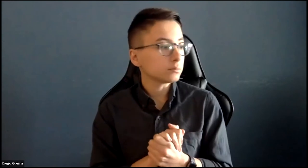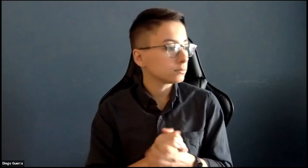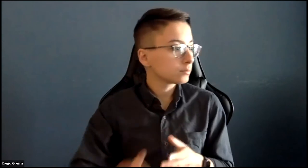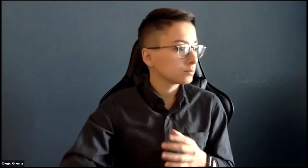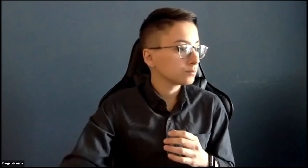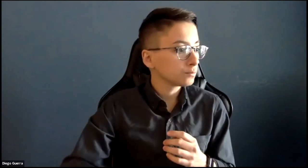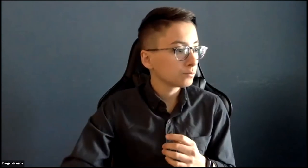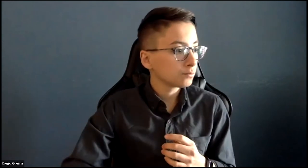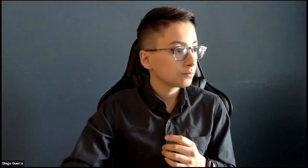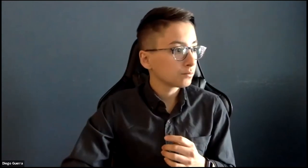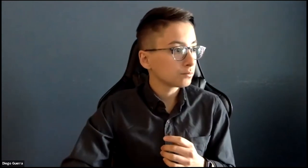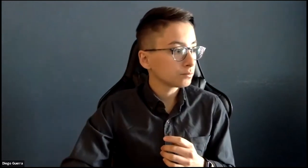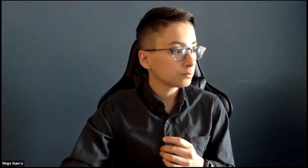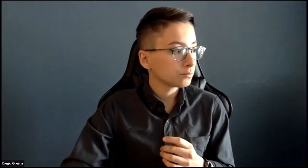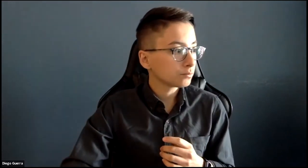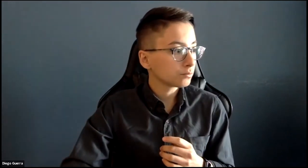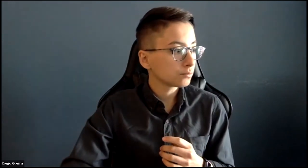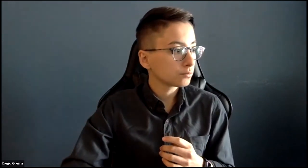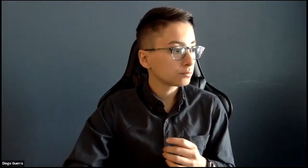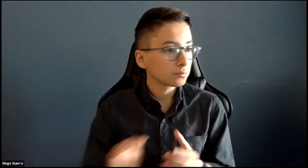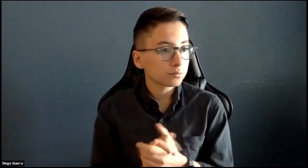And the experiences they had with their disability services office.